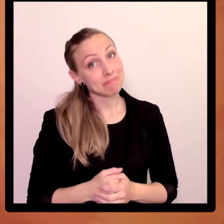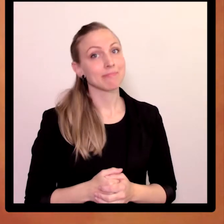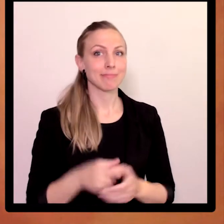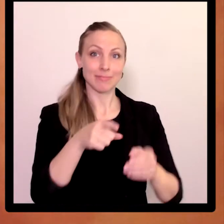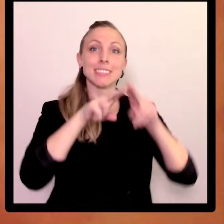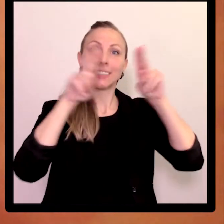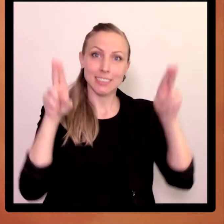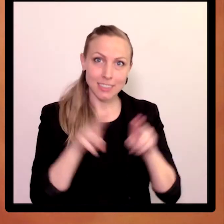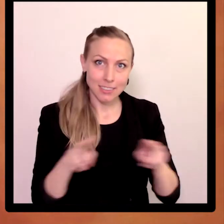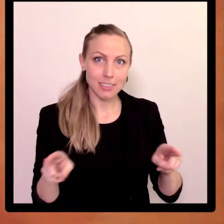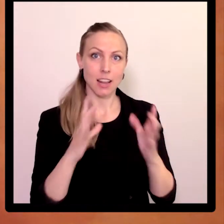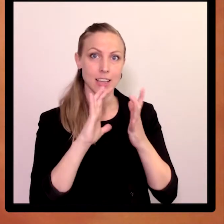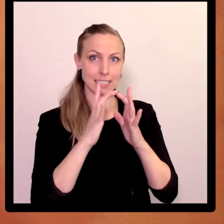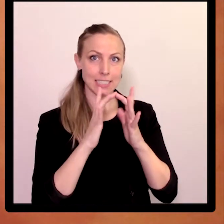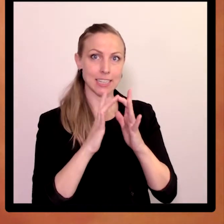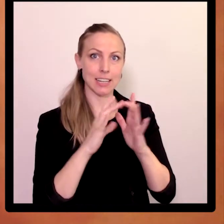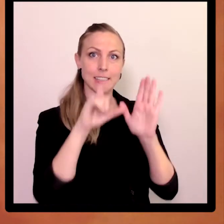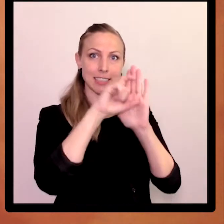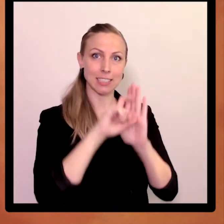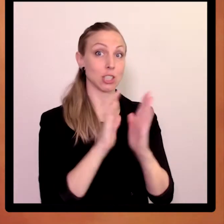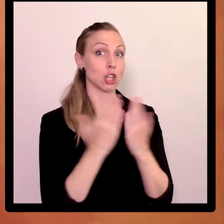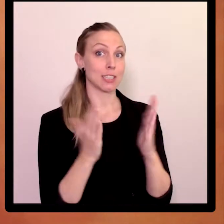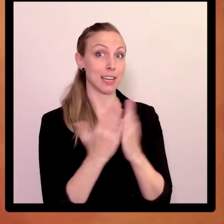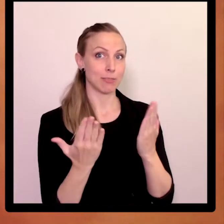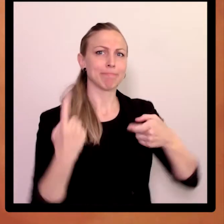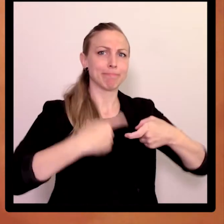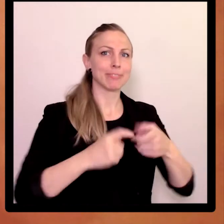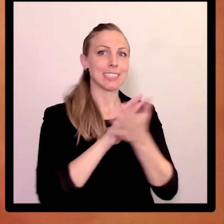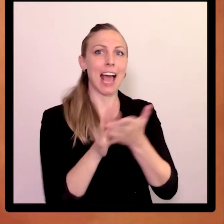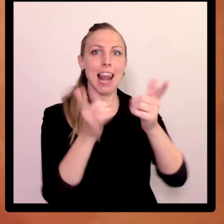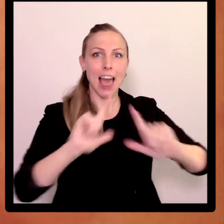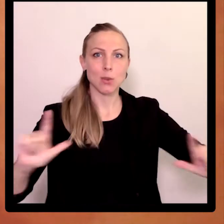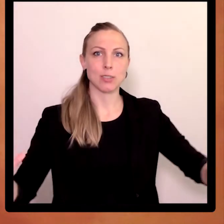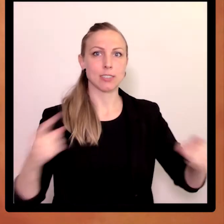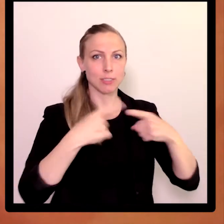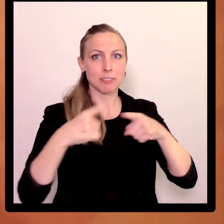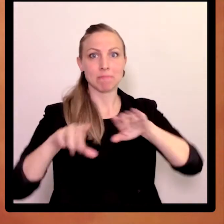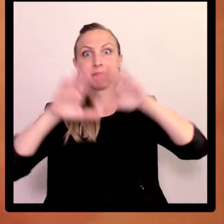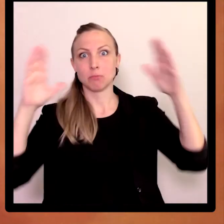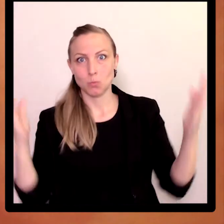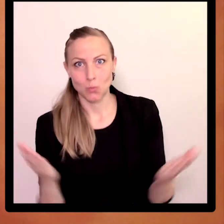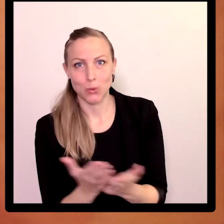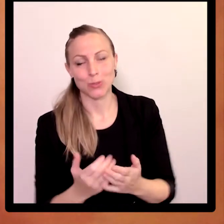Well, it is an international online dictionary for sign languages around the world.